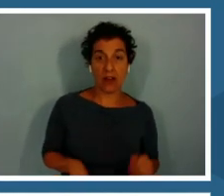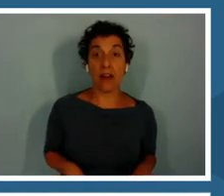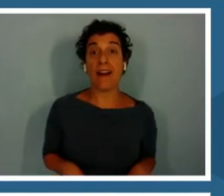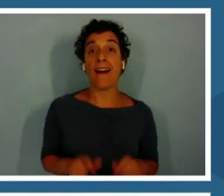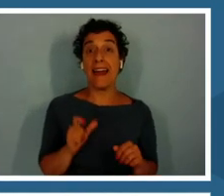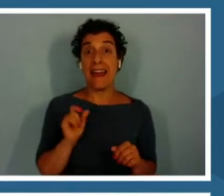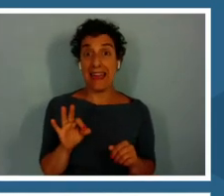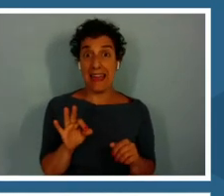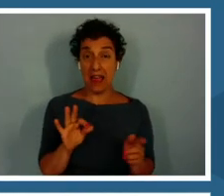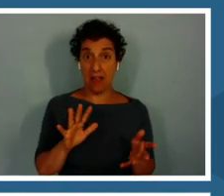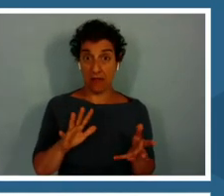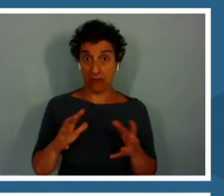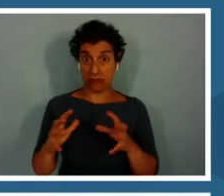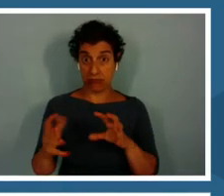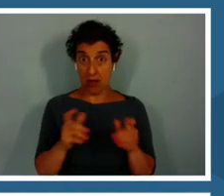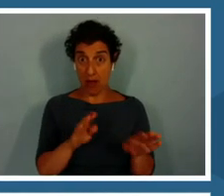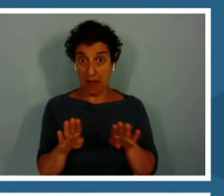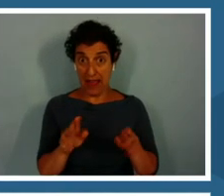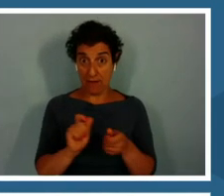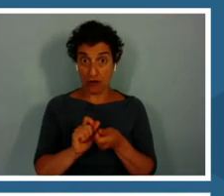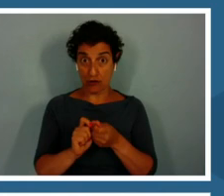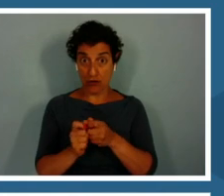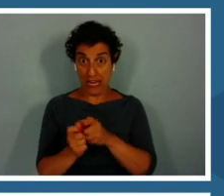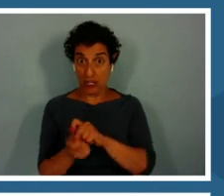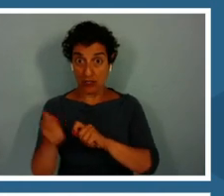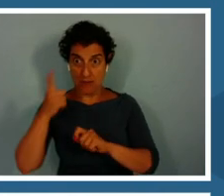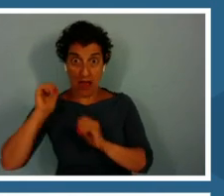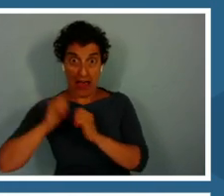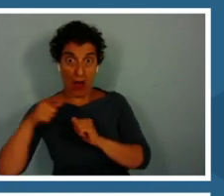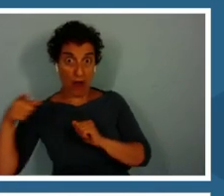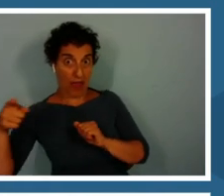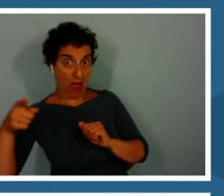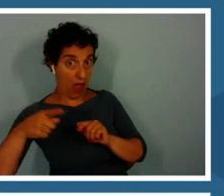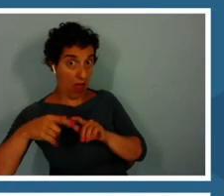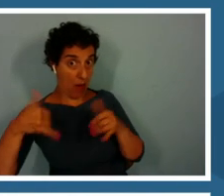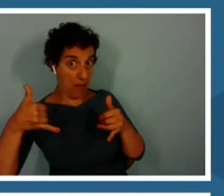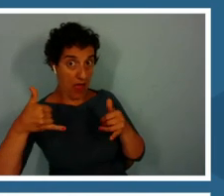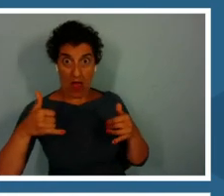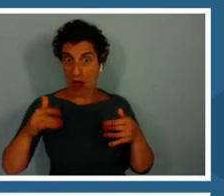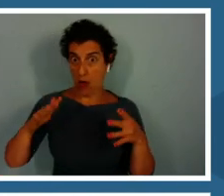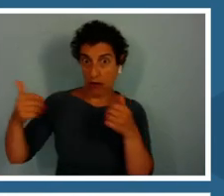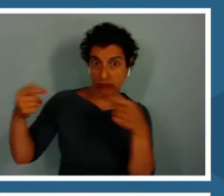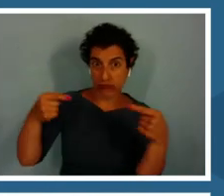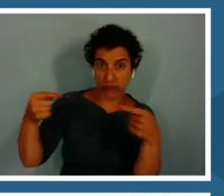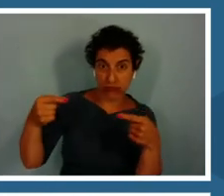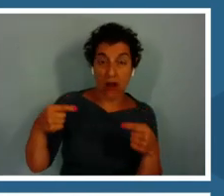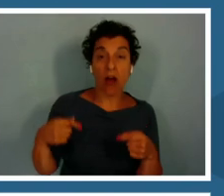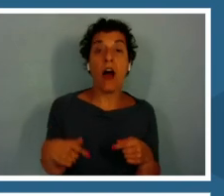based on how their opponent is playing. It ends with some resources about Dr. page.